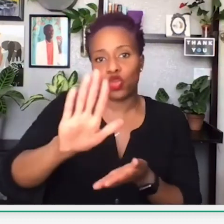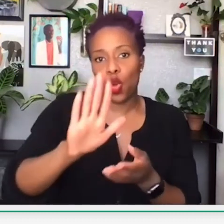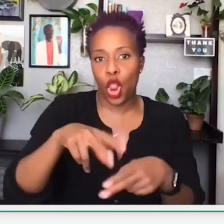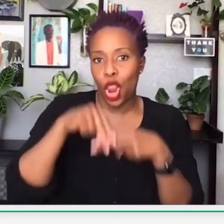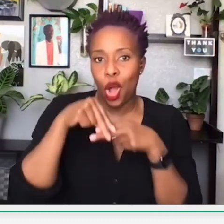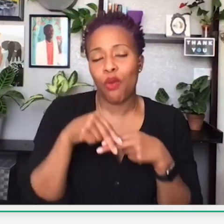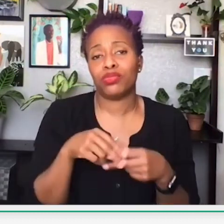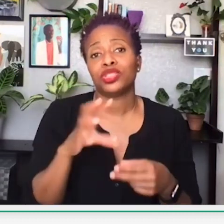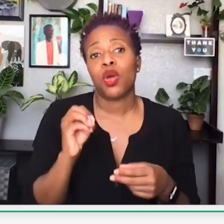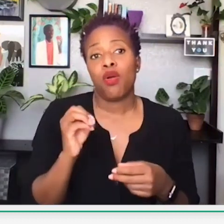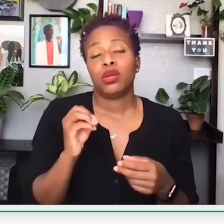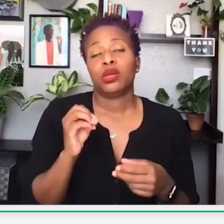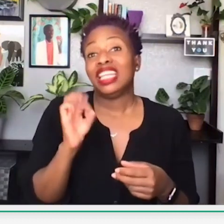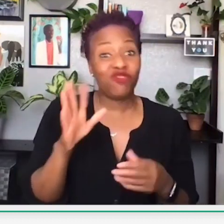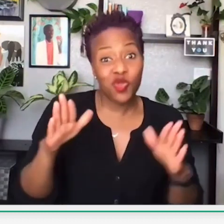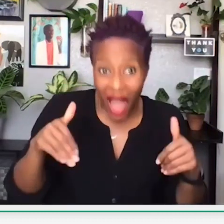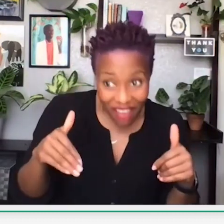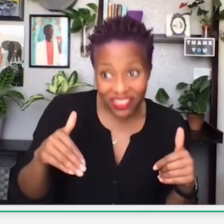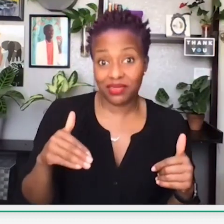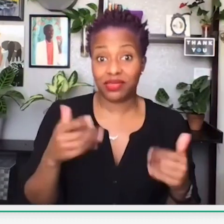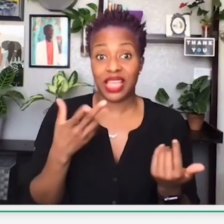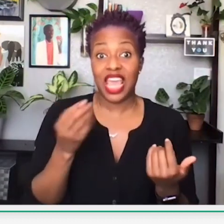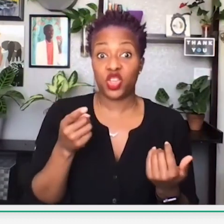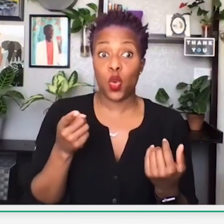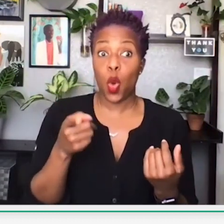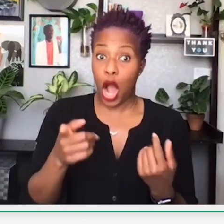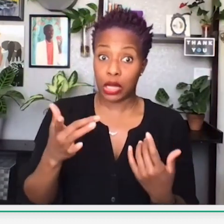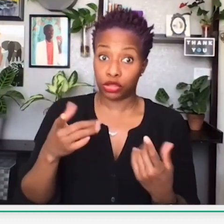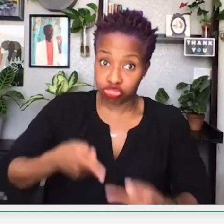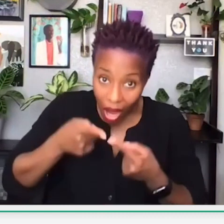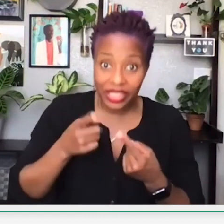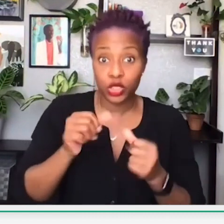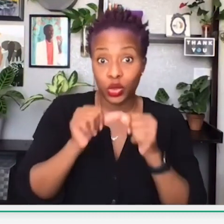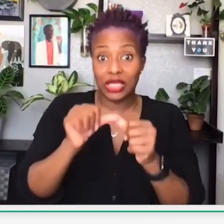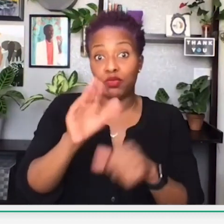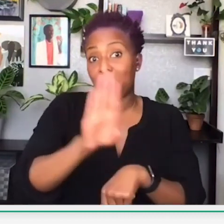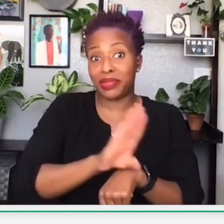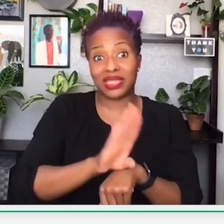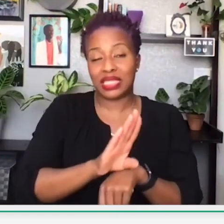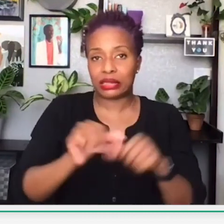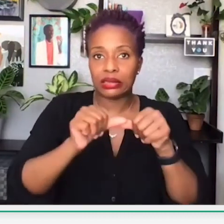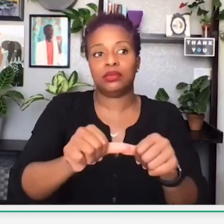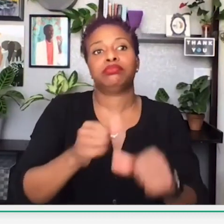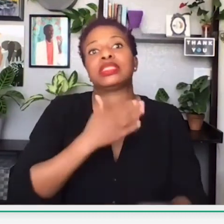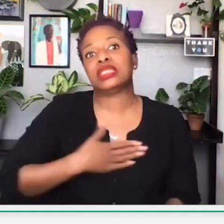then you have a high chance they’ll go ahead and forgive your loan. If you're finding that you're